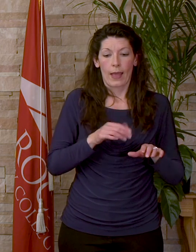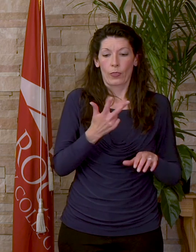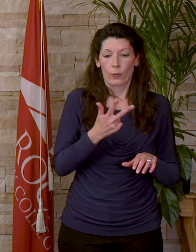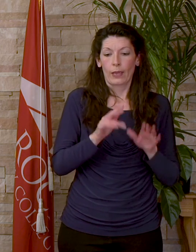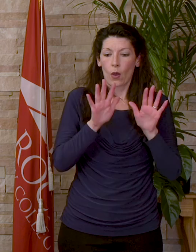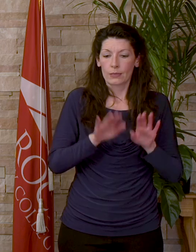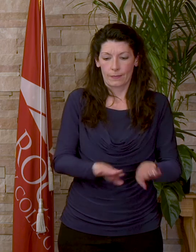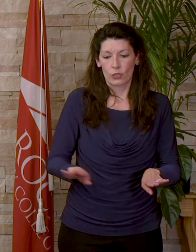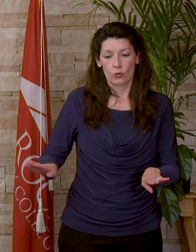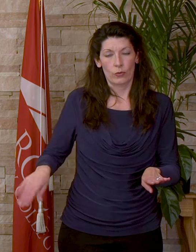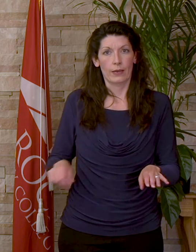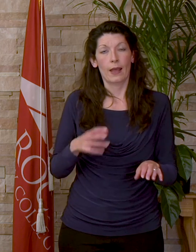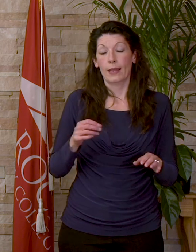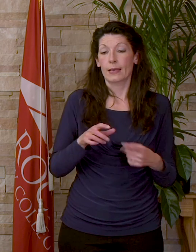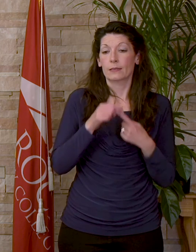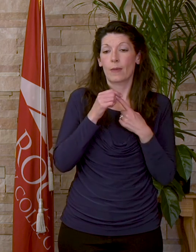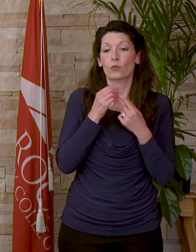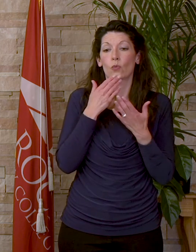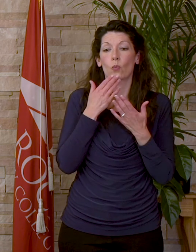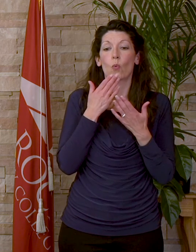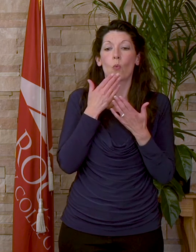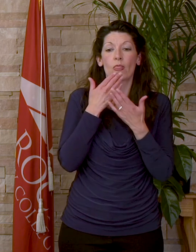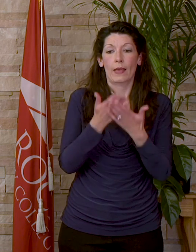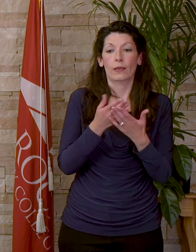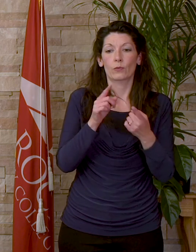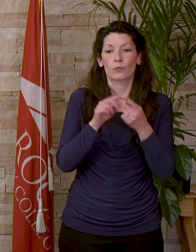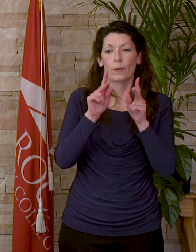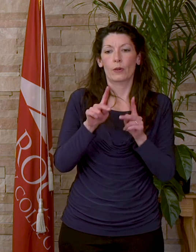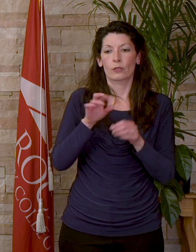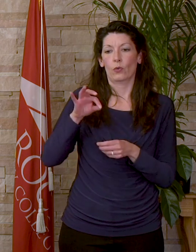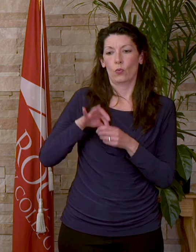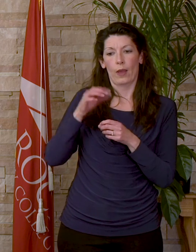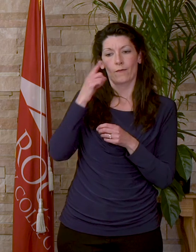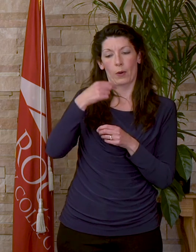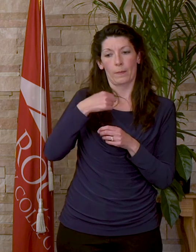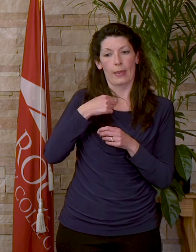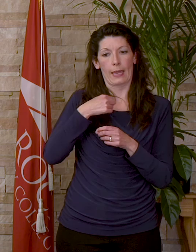Also a special and warm thanks to the person who nominated me as an outstanding student,